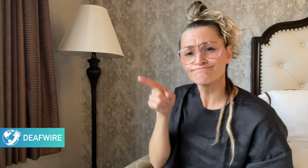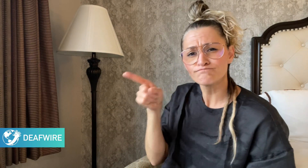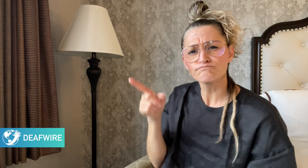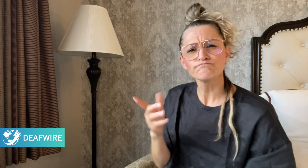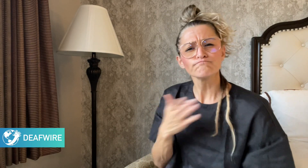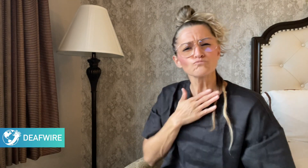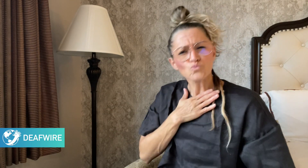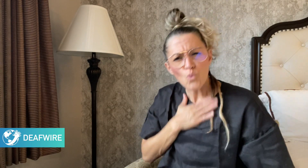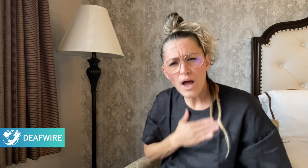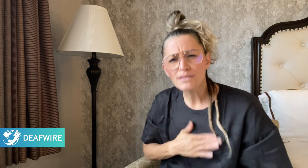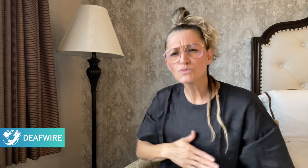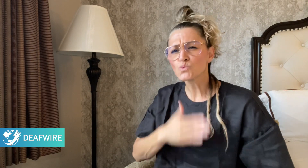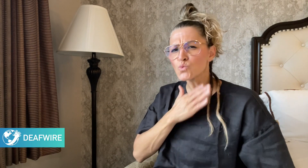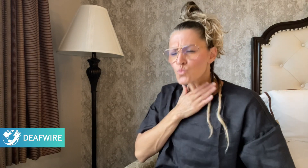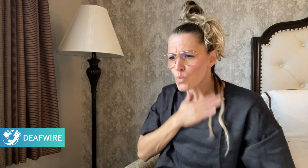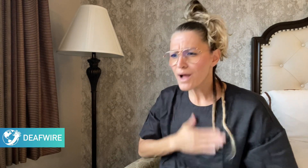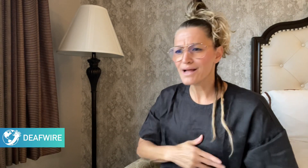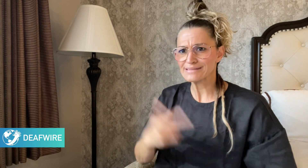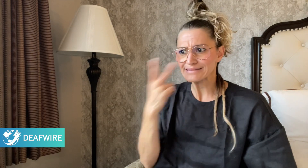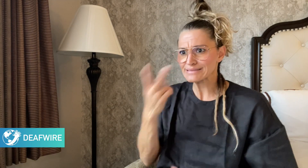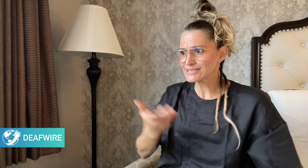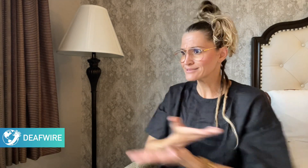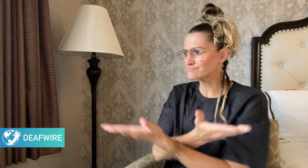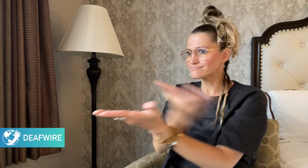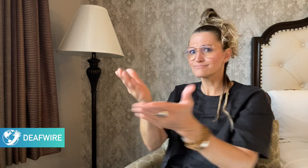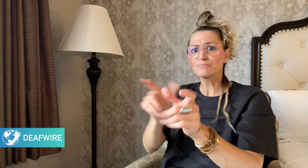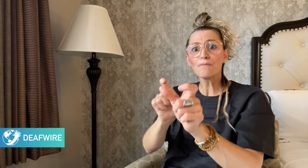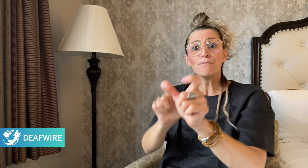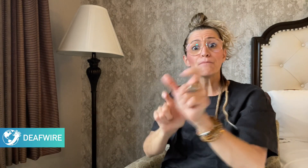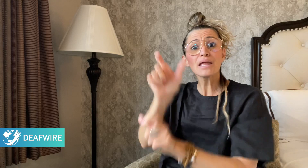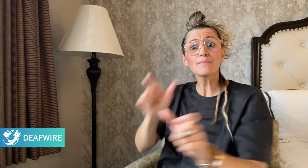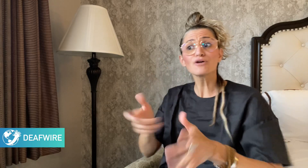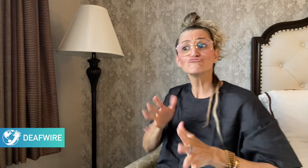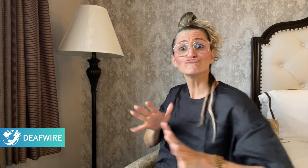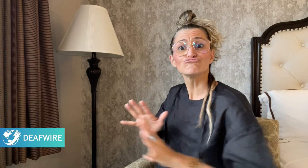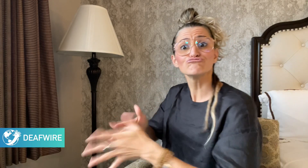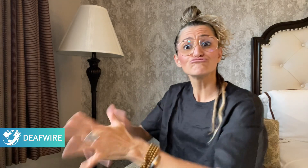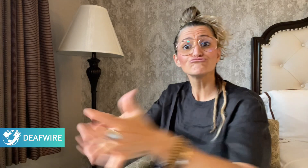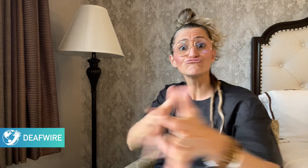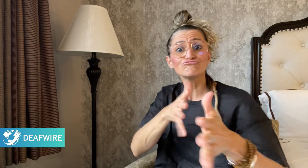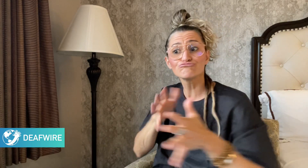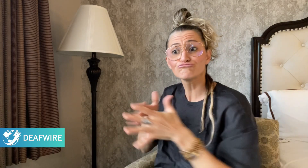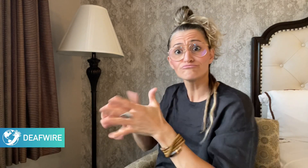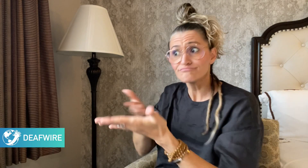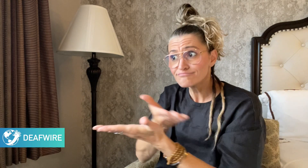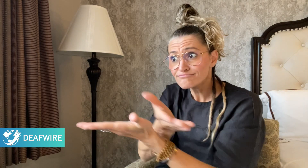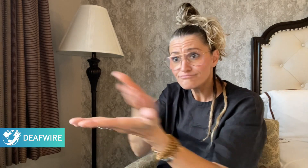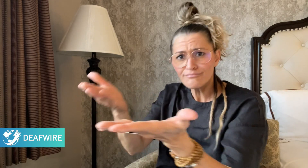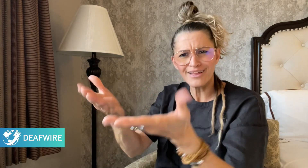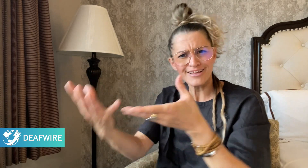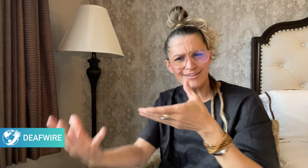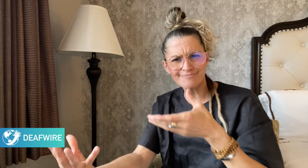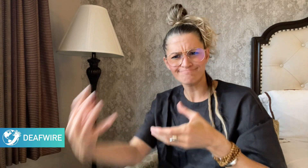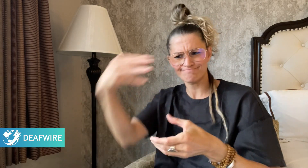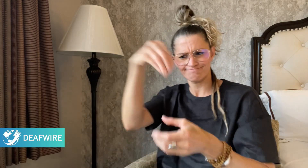to see sign language users engaged in the consultation